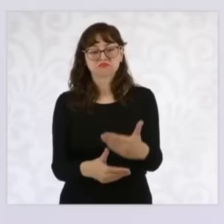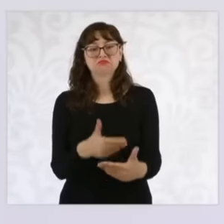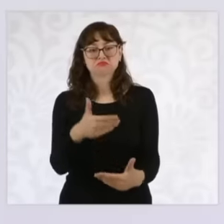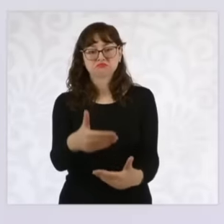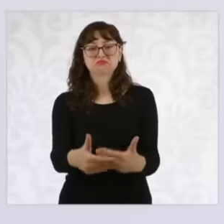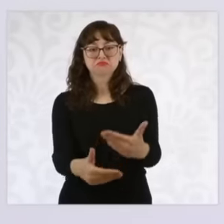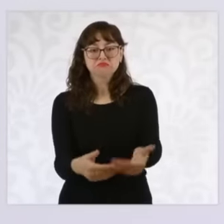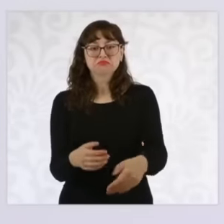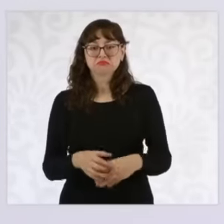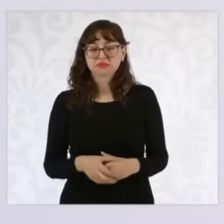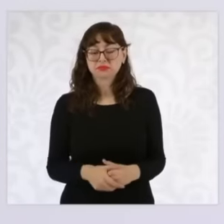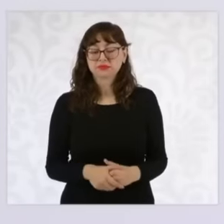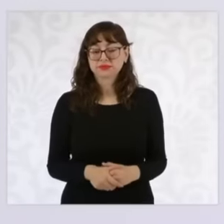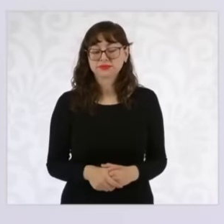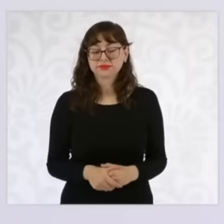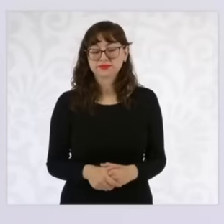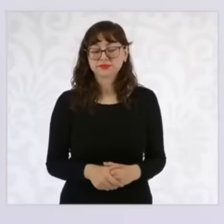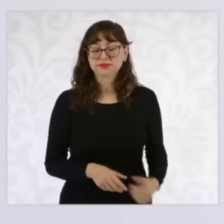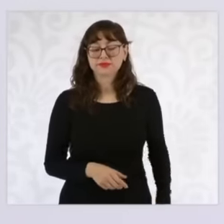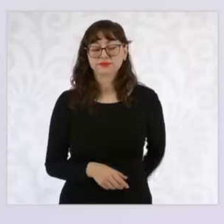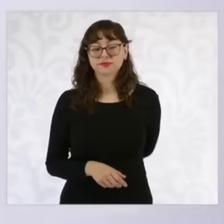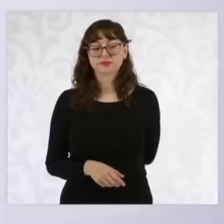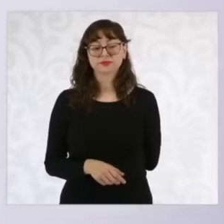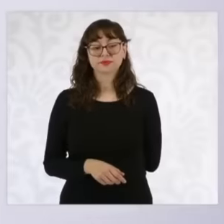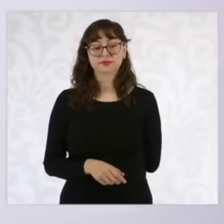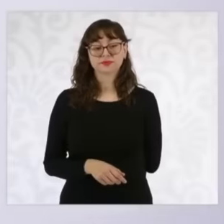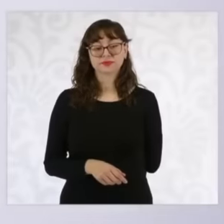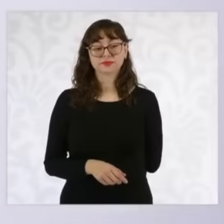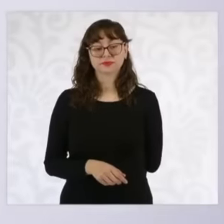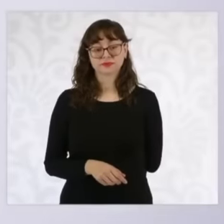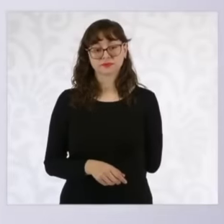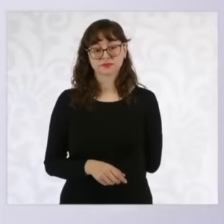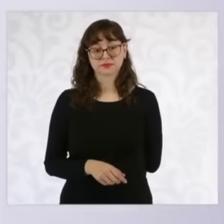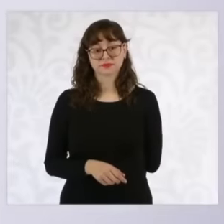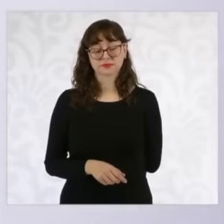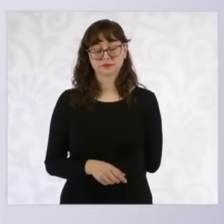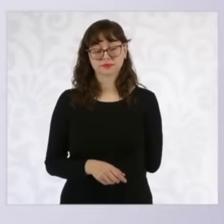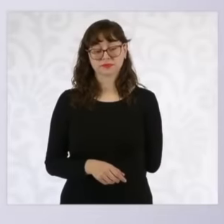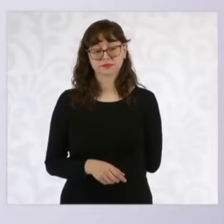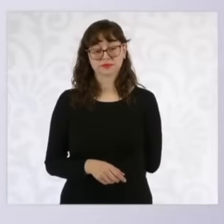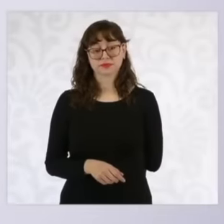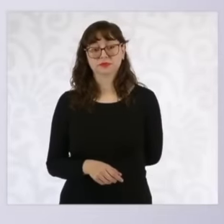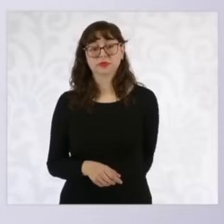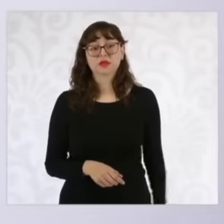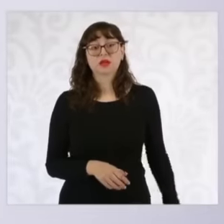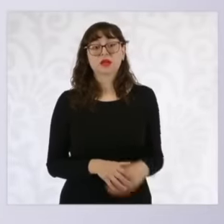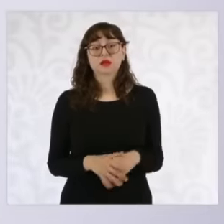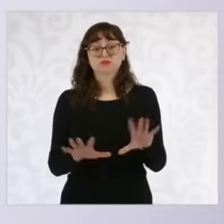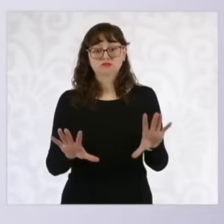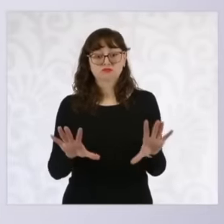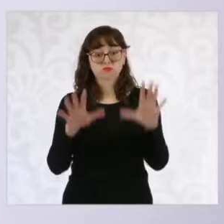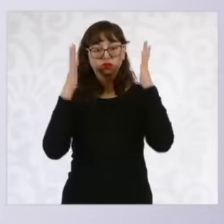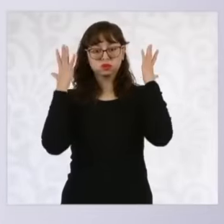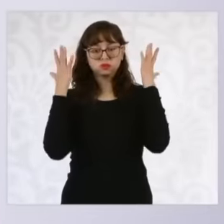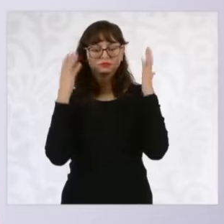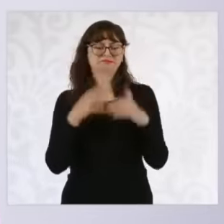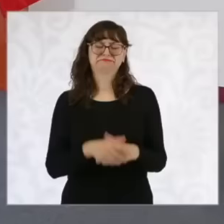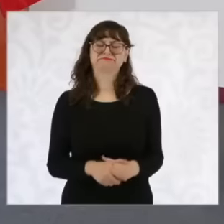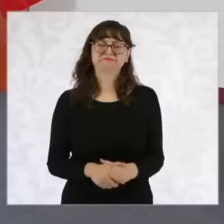proposed. It's not from one day to the next. It's already been discussed. a lot during the period of President